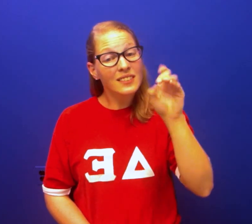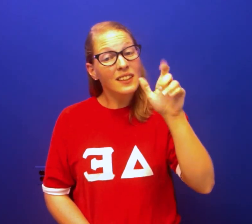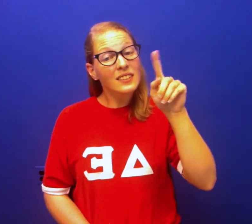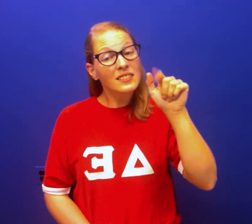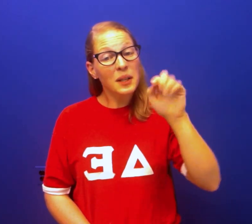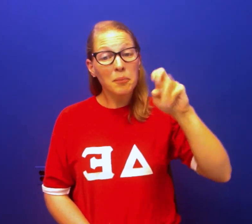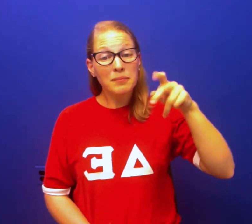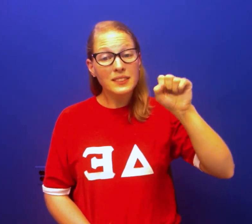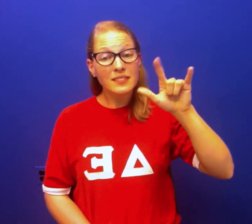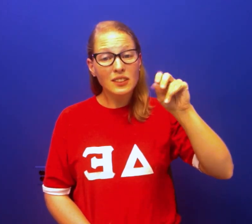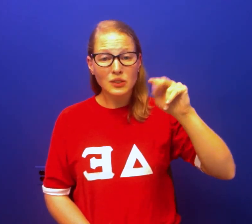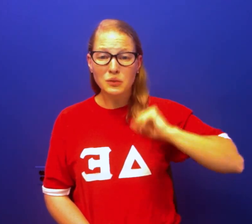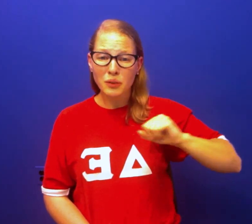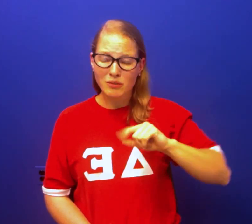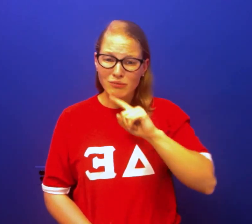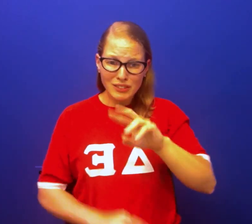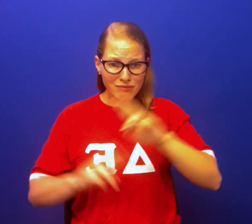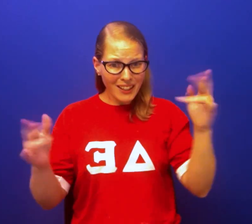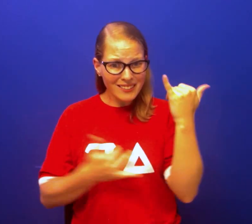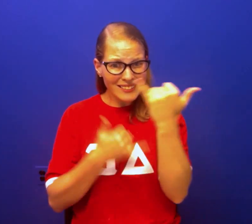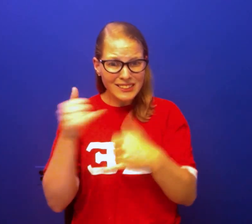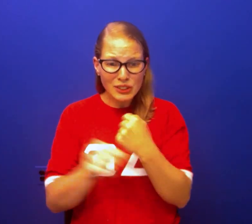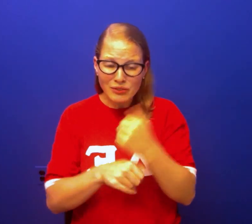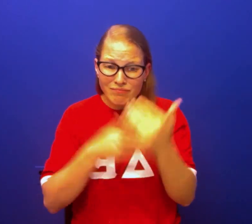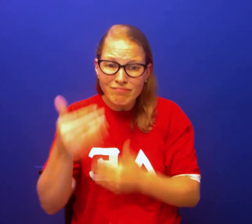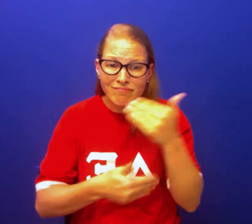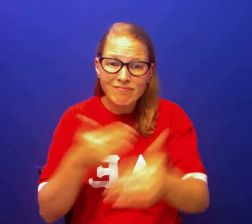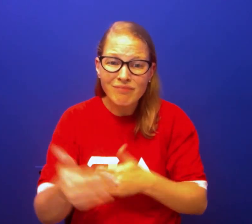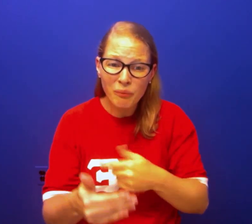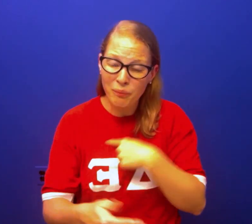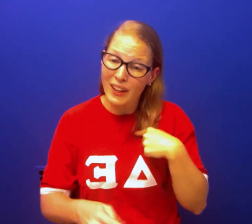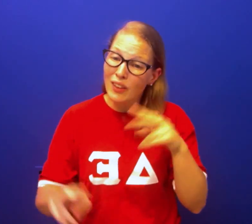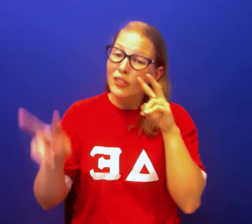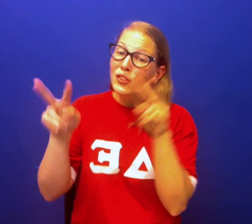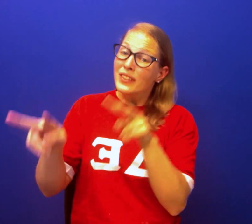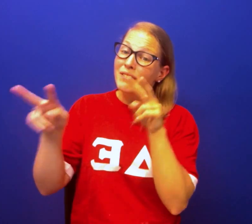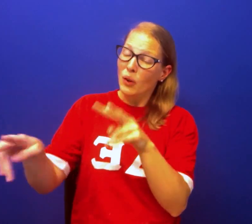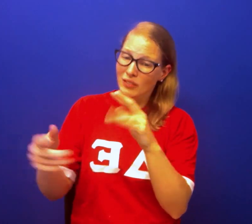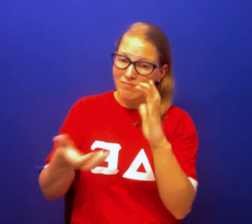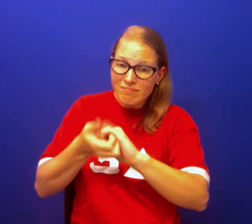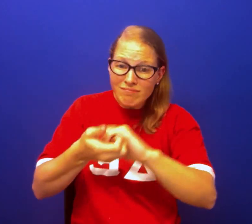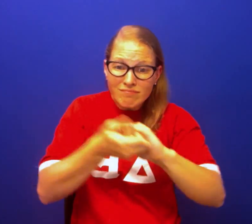The Delta Epsilon sorority is in full gear for this upcoming year, we are looking forward to collaborating